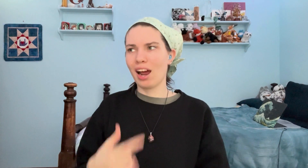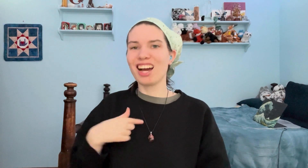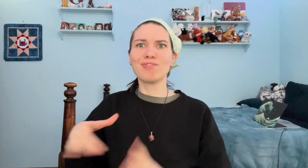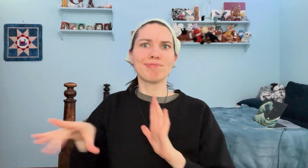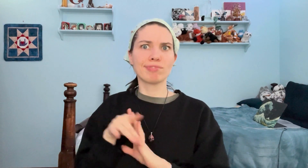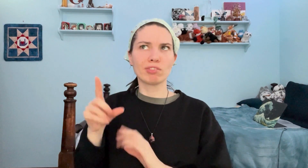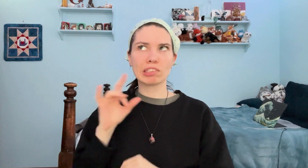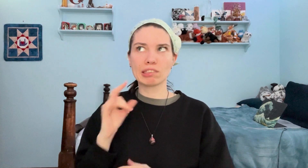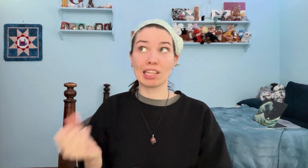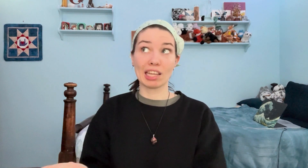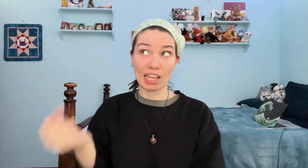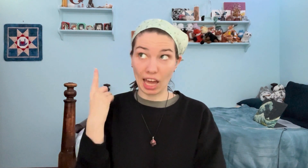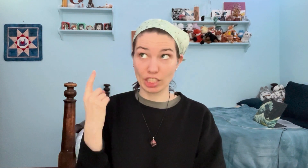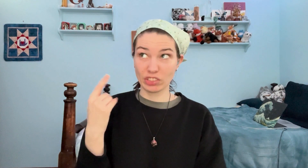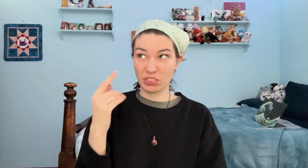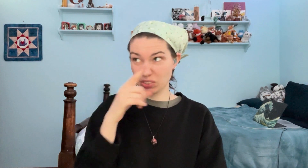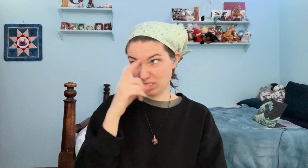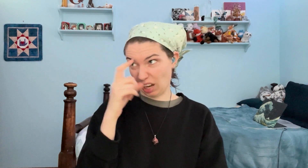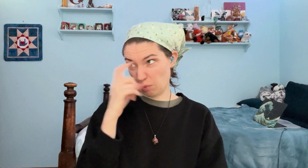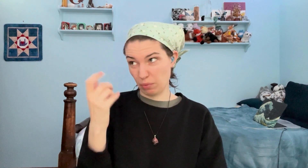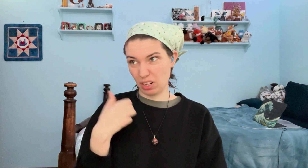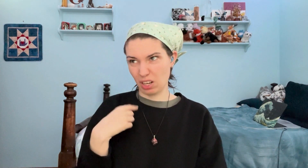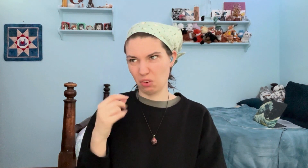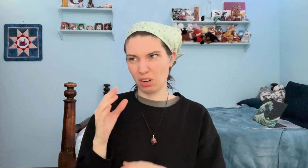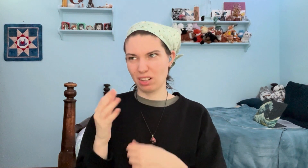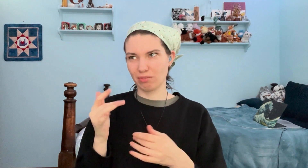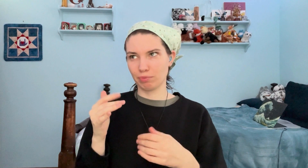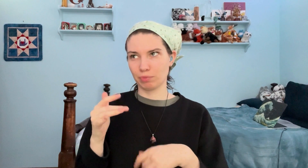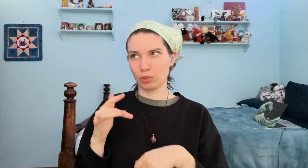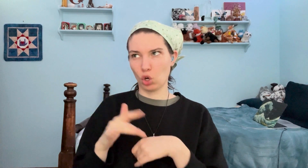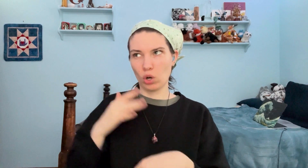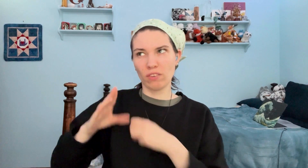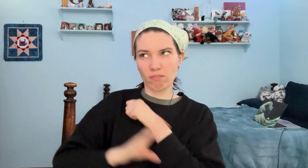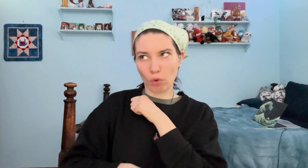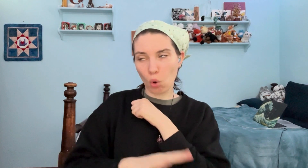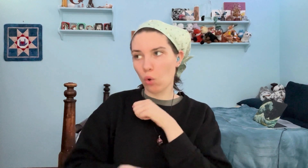I discovered it last summer or last early autumn,